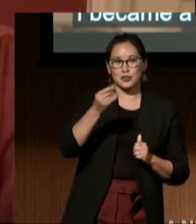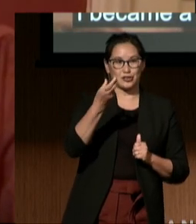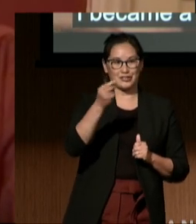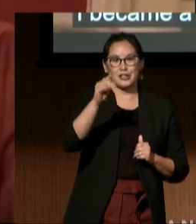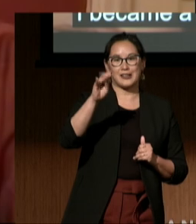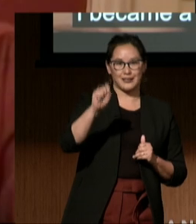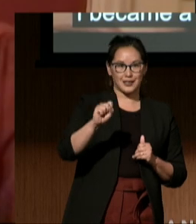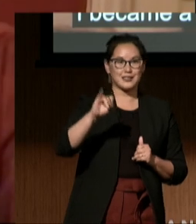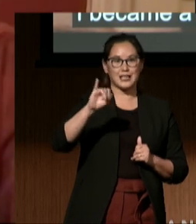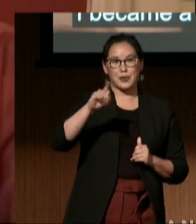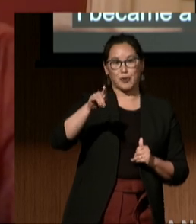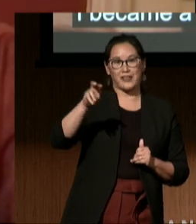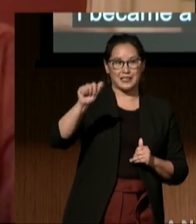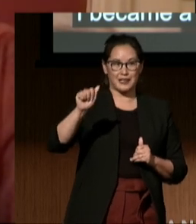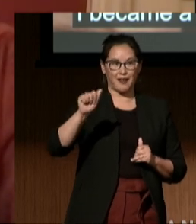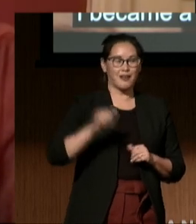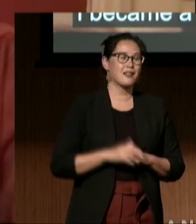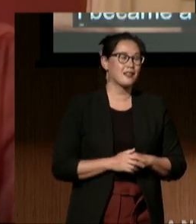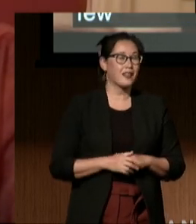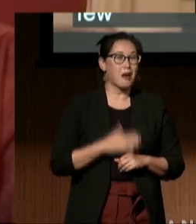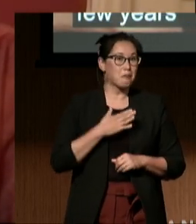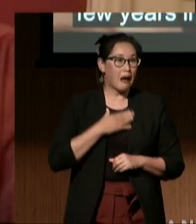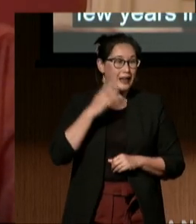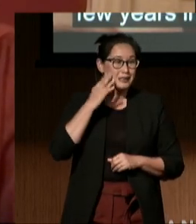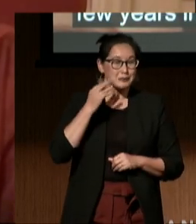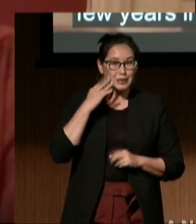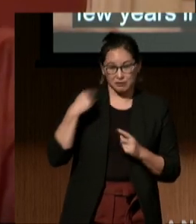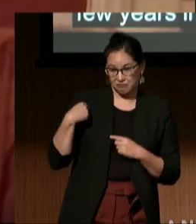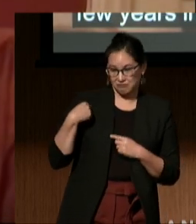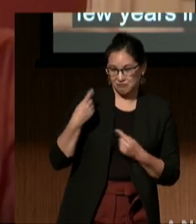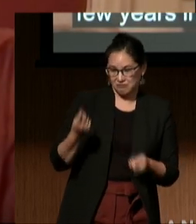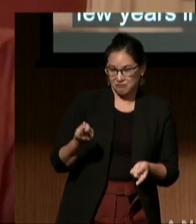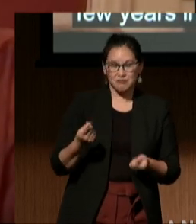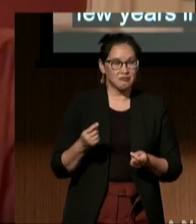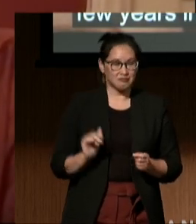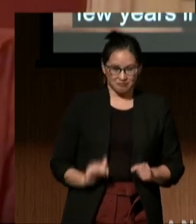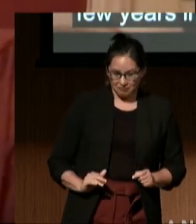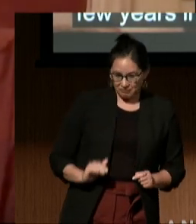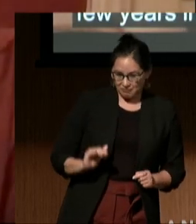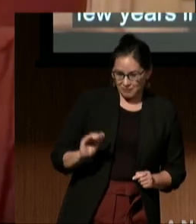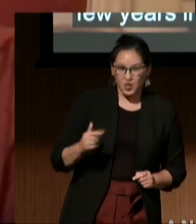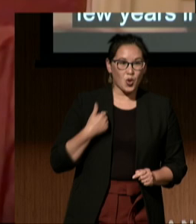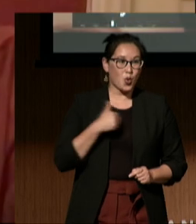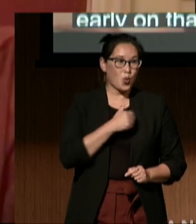This experience taught me early on that we live in an unequal world.